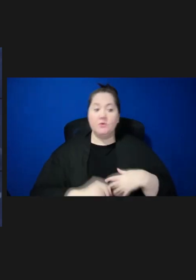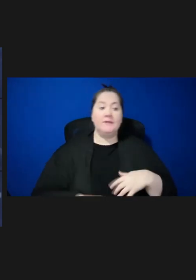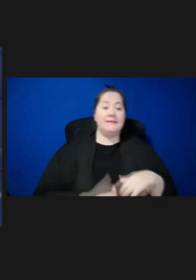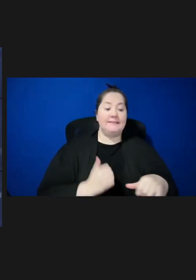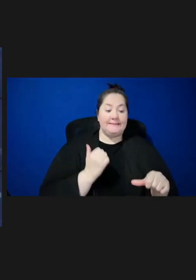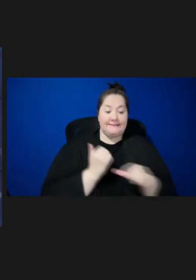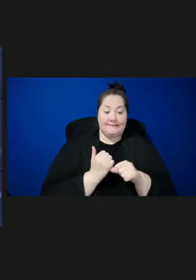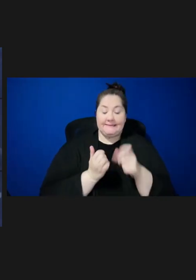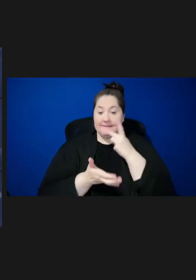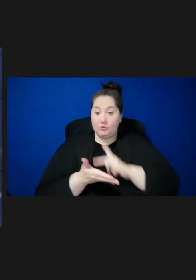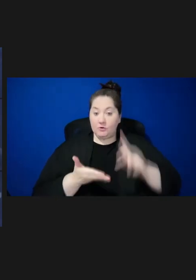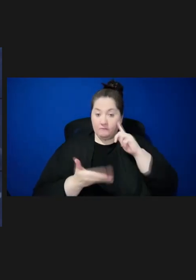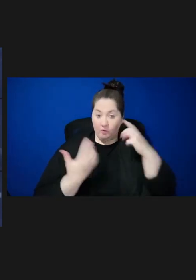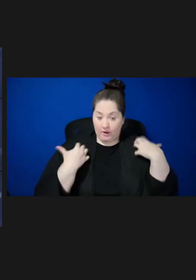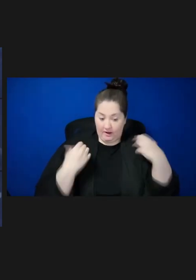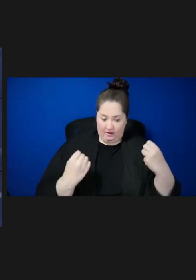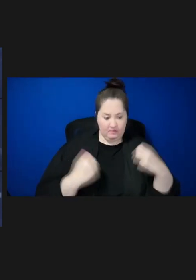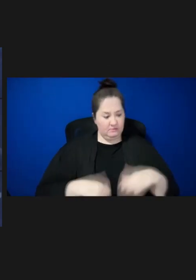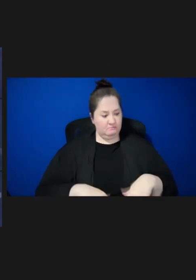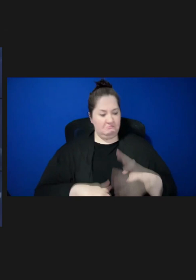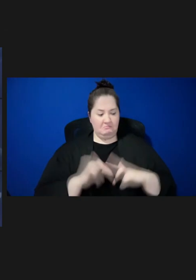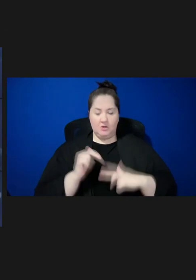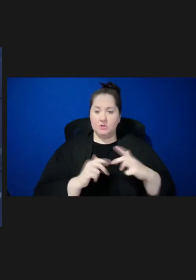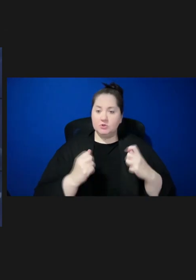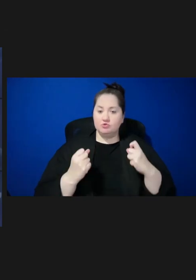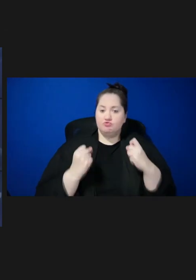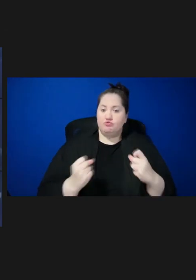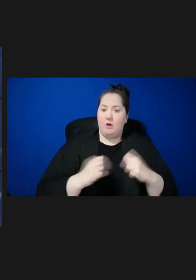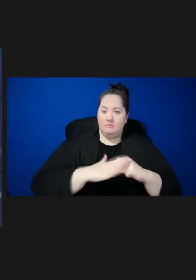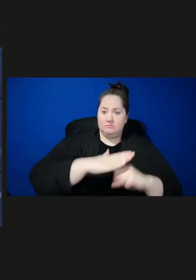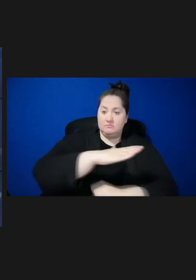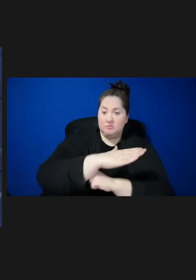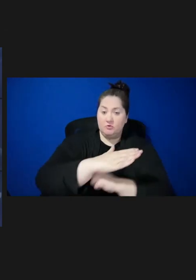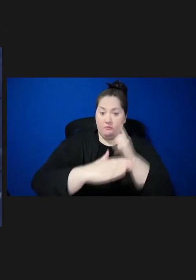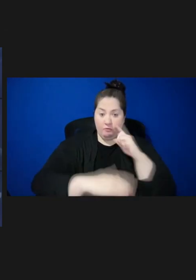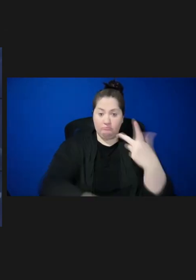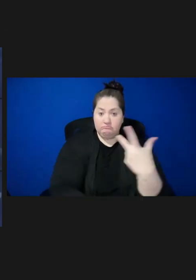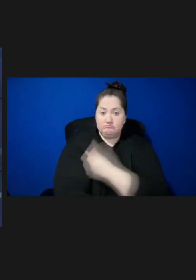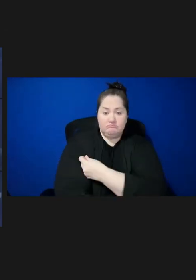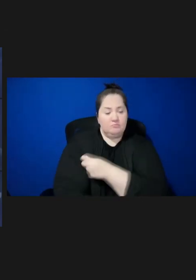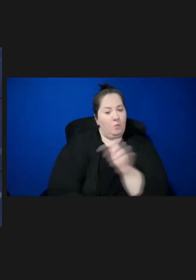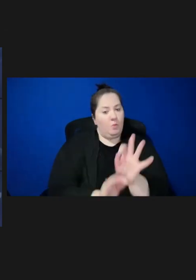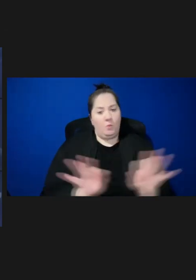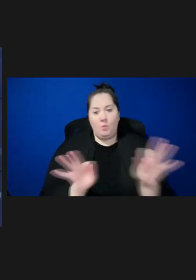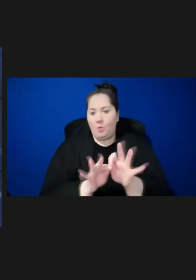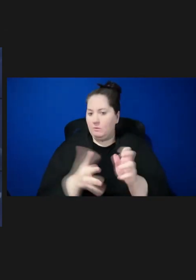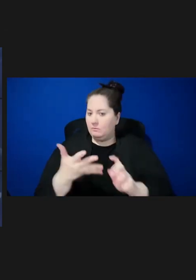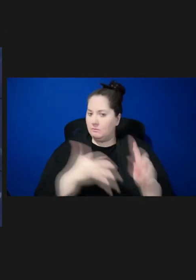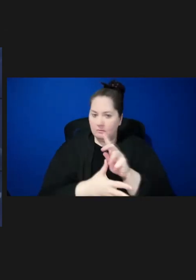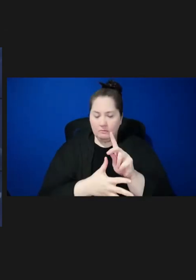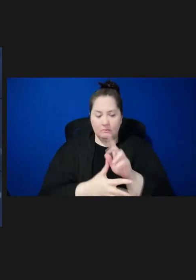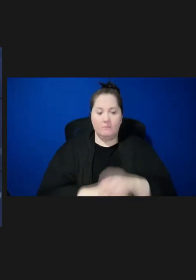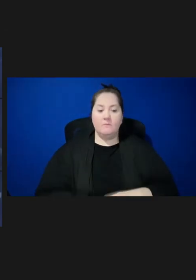building a stronger foundation for immunizations is a very important priority for me. In my role,